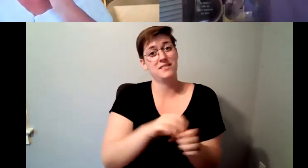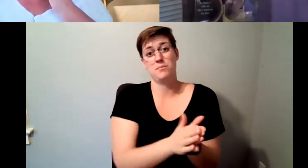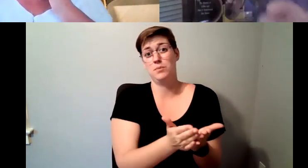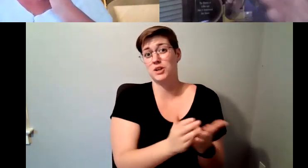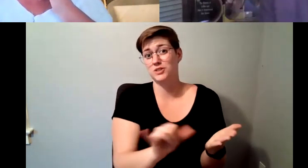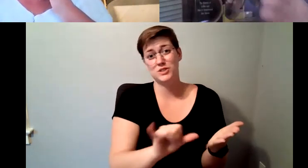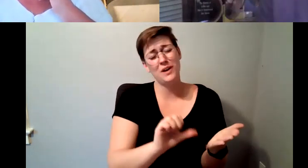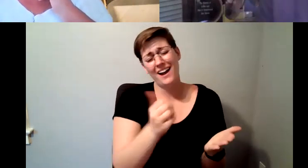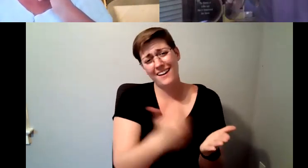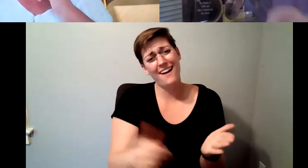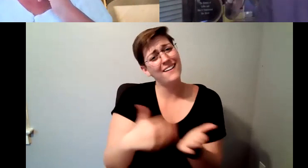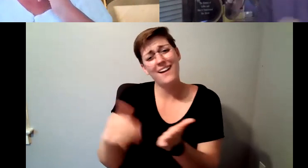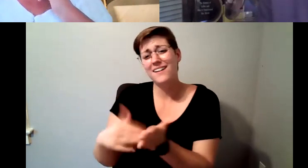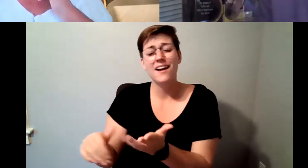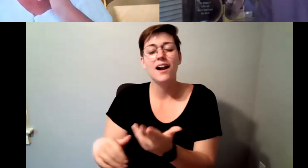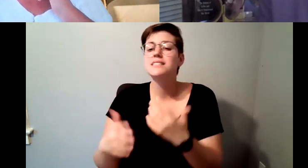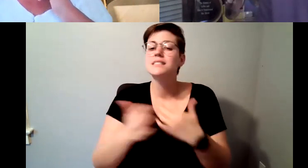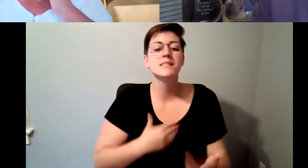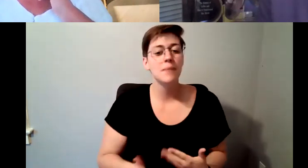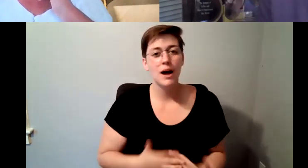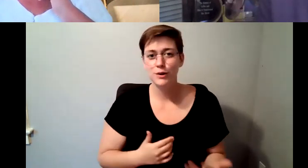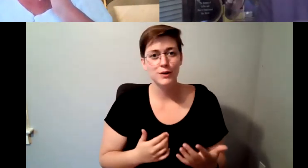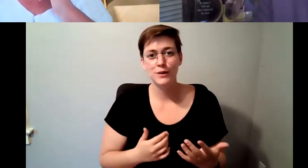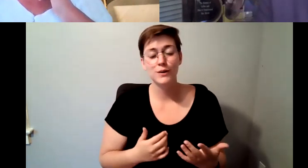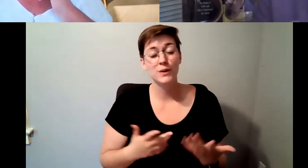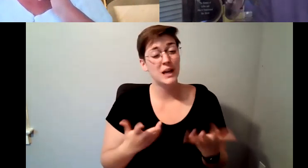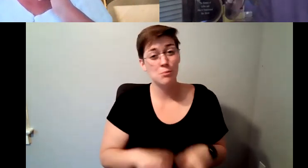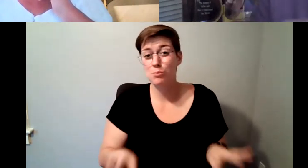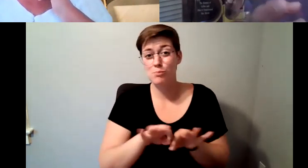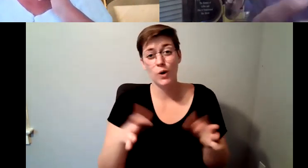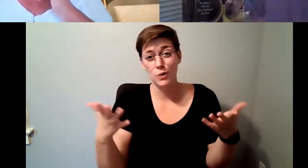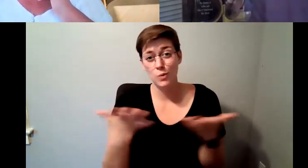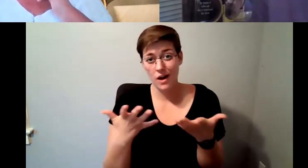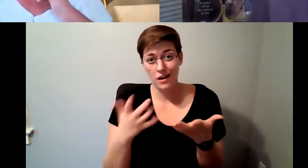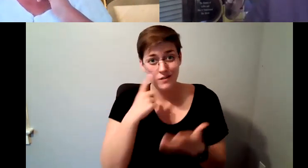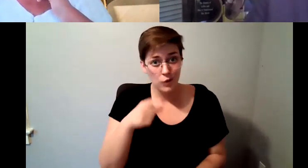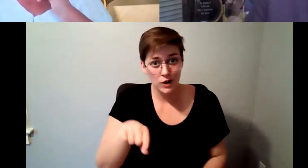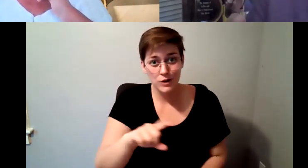D. Major Cohen: No matter what the most important thing for you when you're when you're going to have coffee.